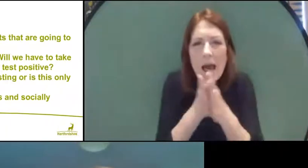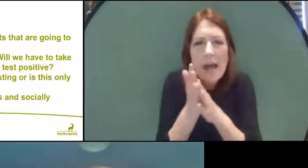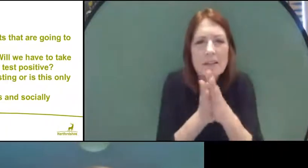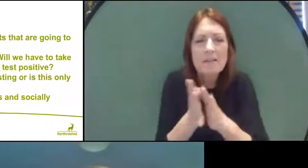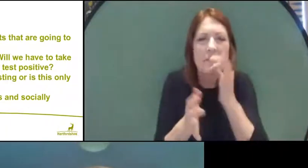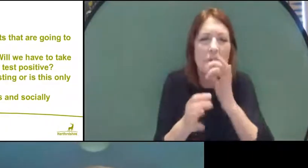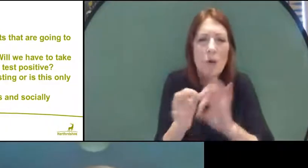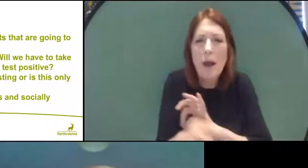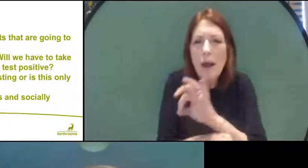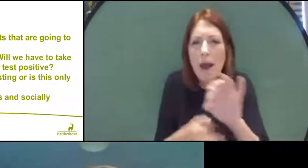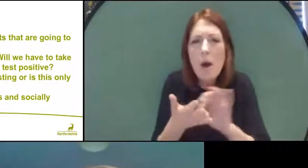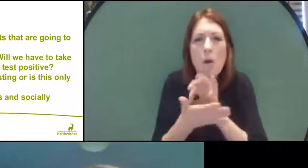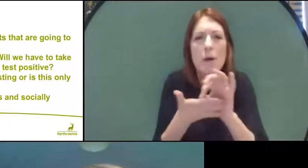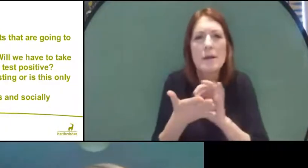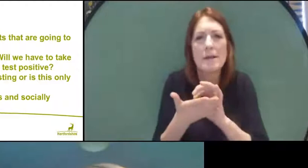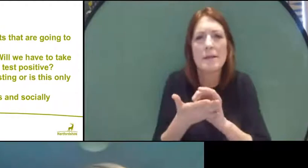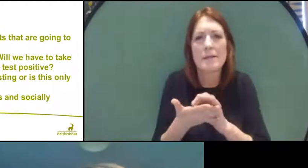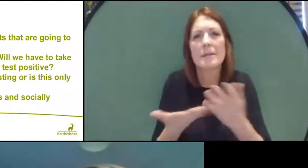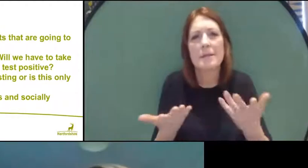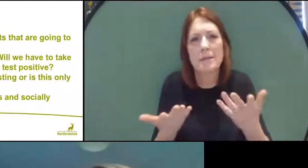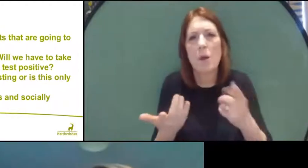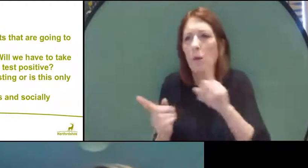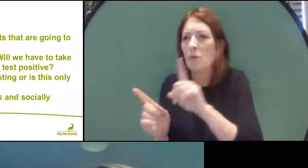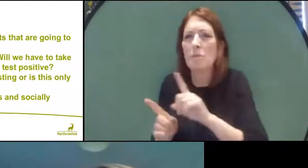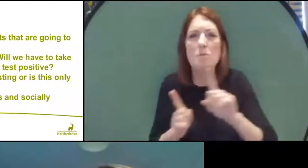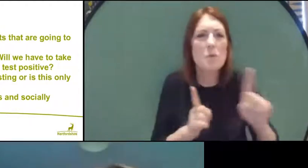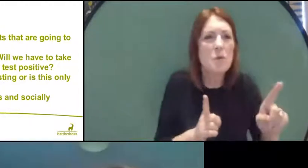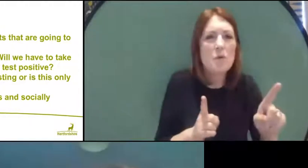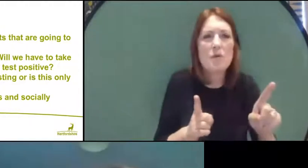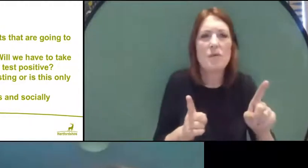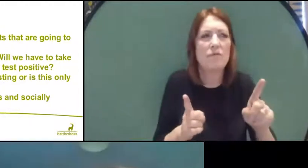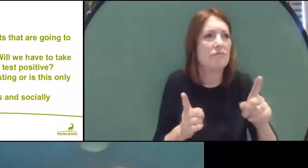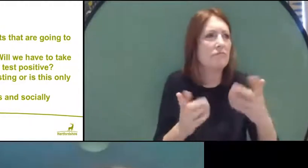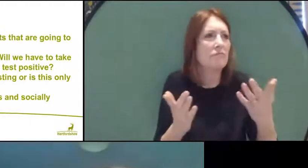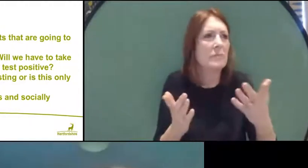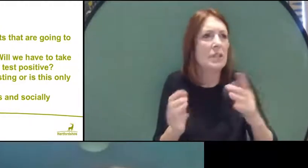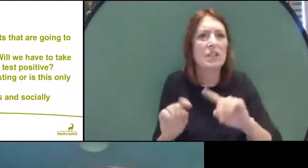and certainly when you're changing settings, moving between different settings.